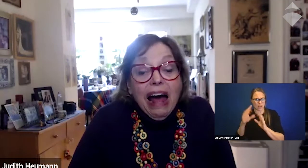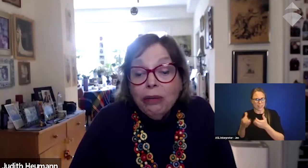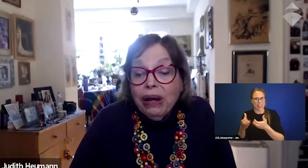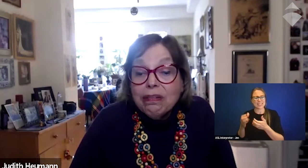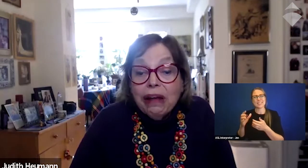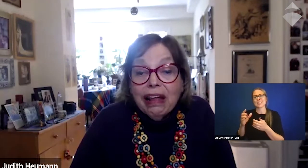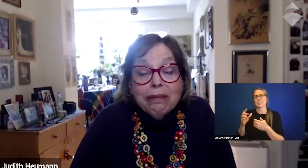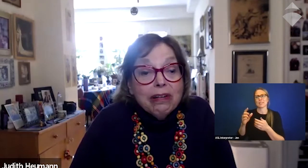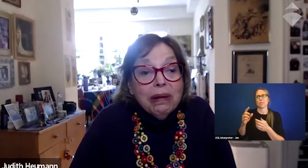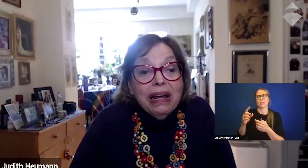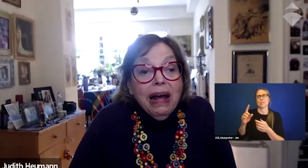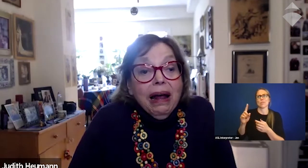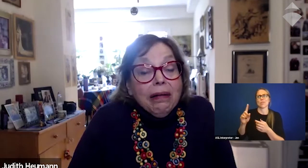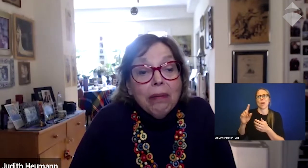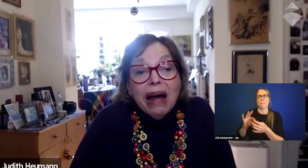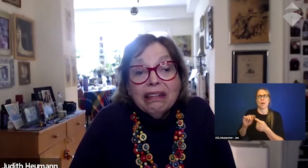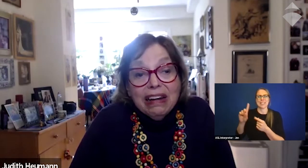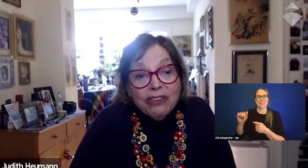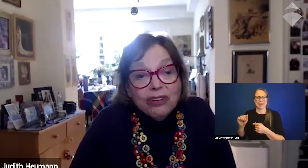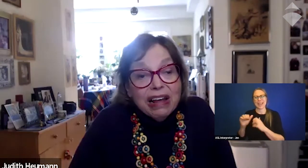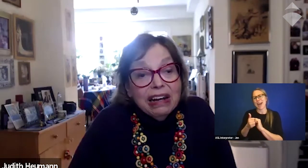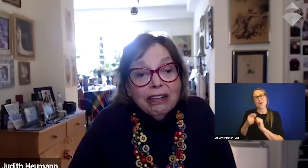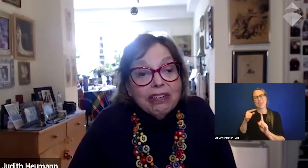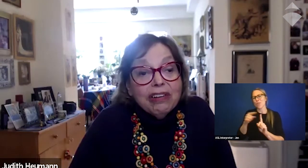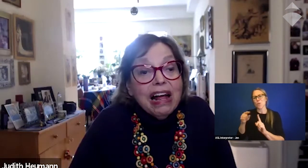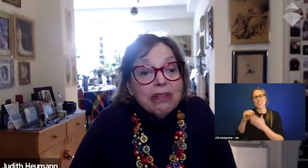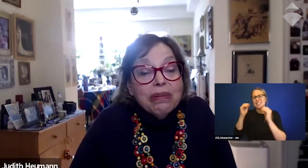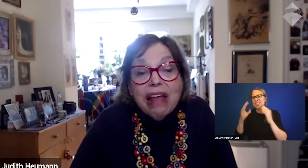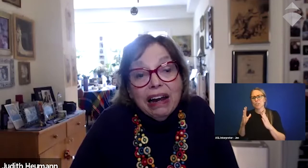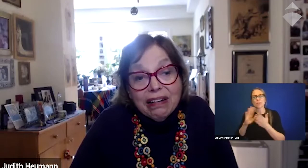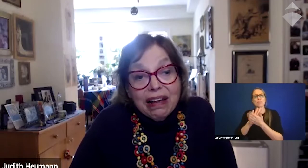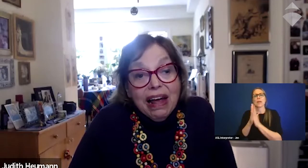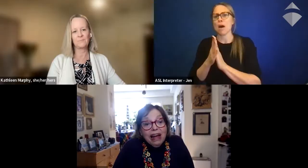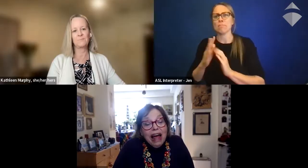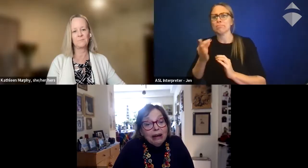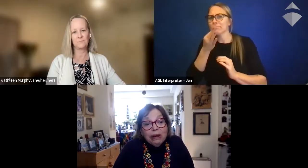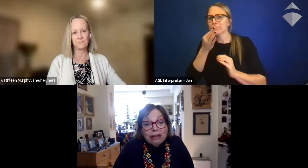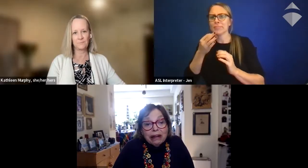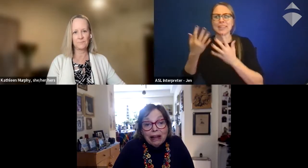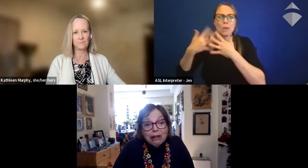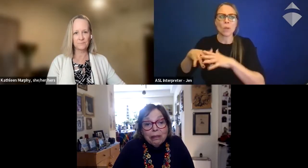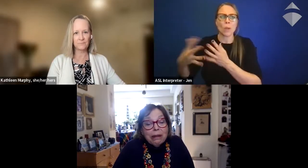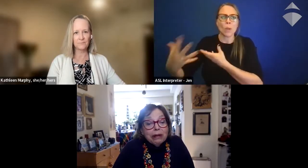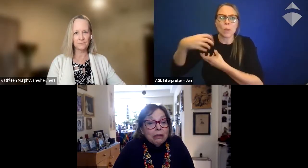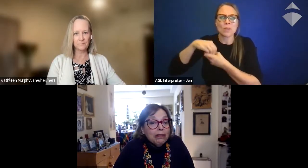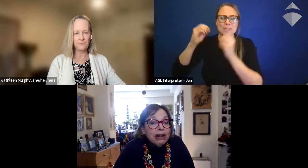how do we expect them to be model teachers in inclusive classroom settings? How do we expect them to be able to move on